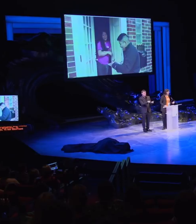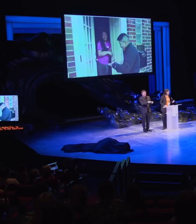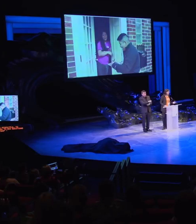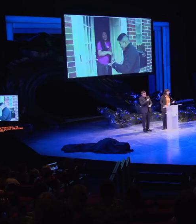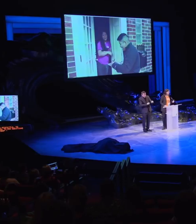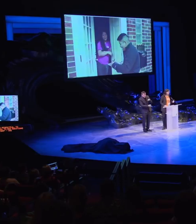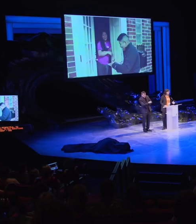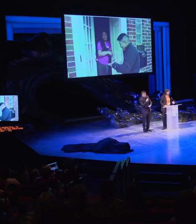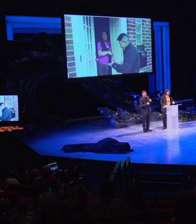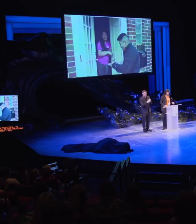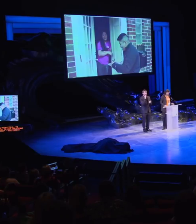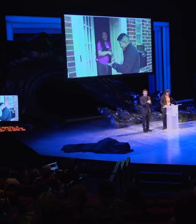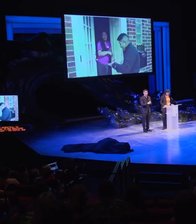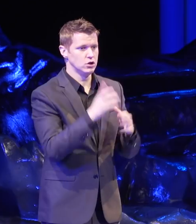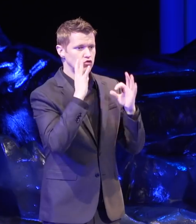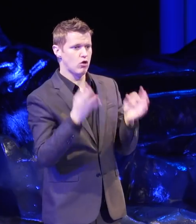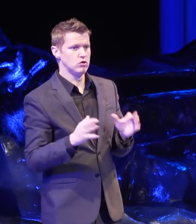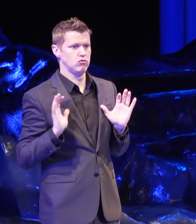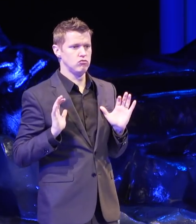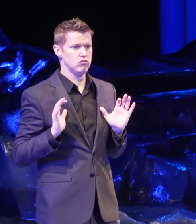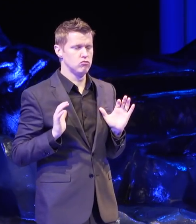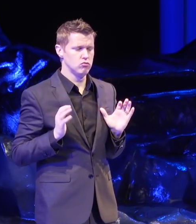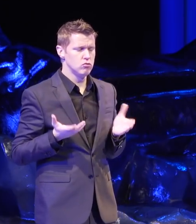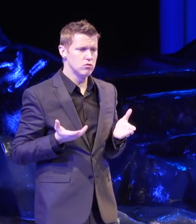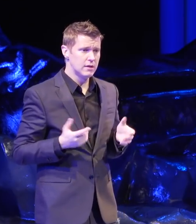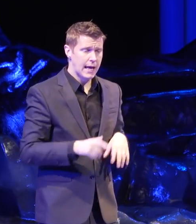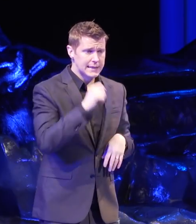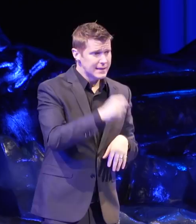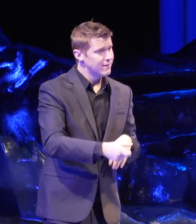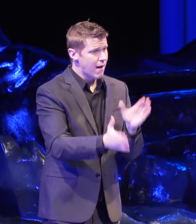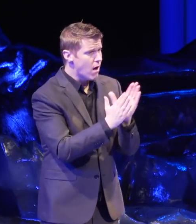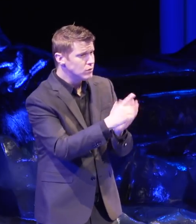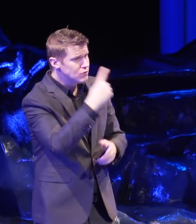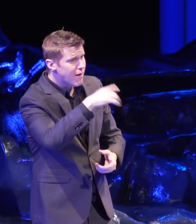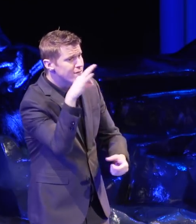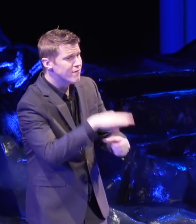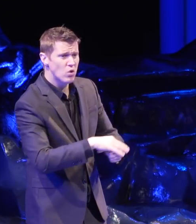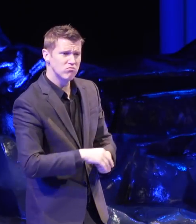and not to judge. They didn't ask people to vote a certain way.